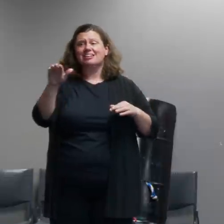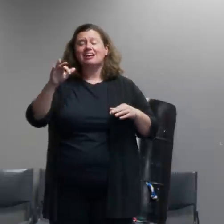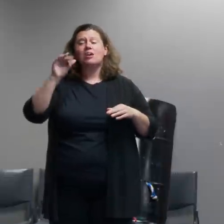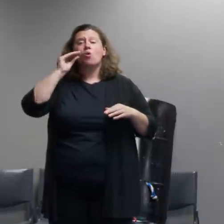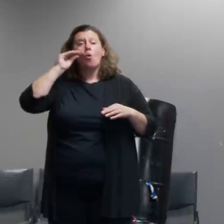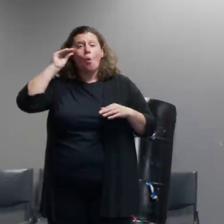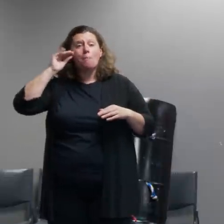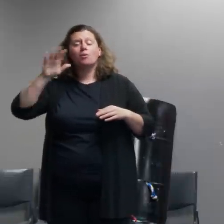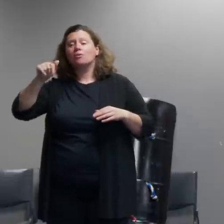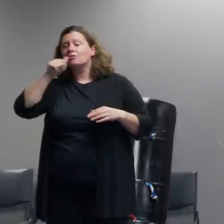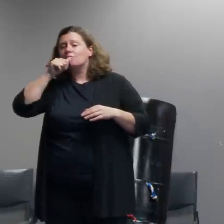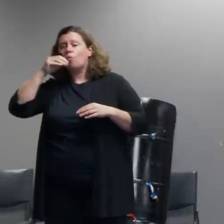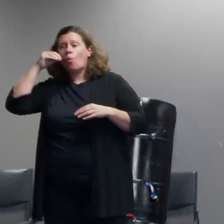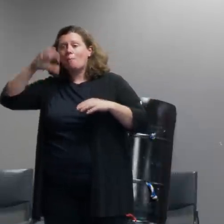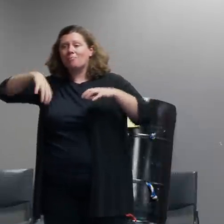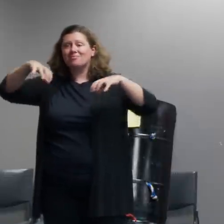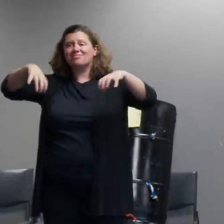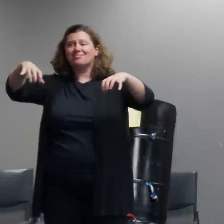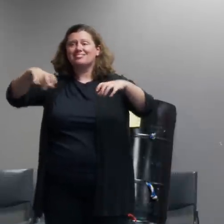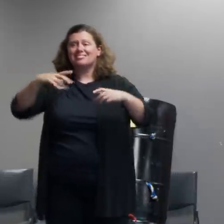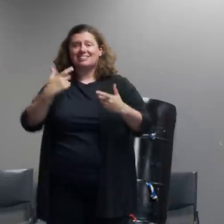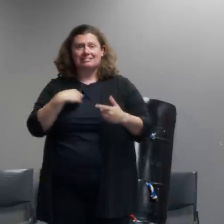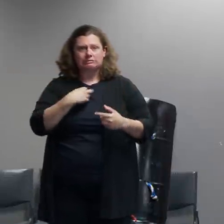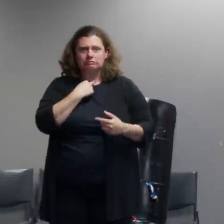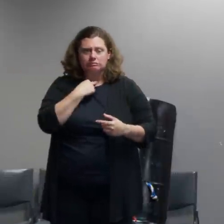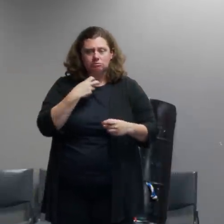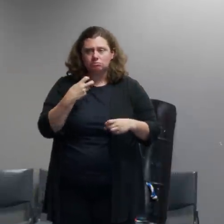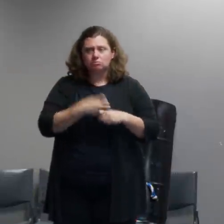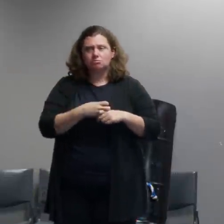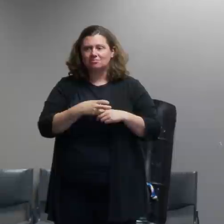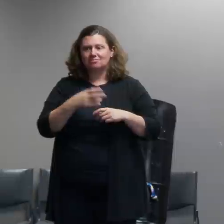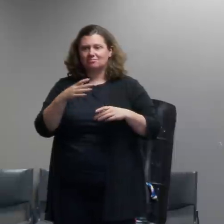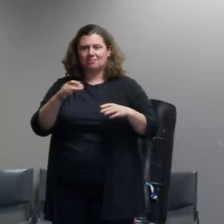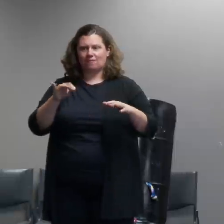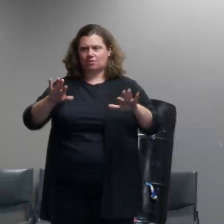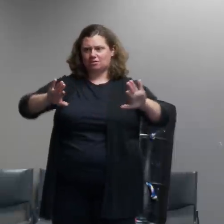especially hard to make because you're constantly trying to balance the risk